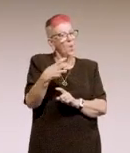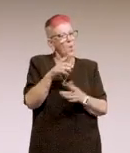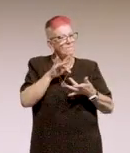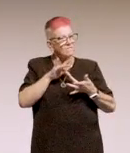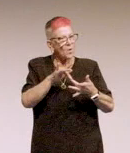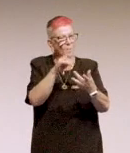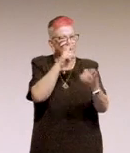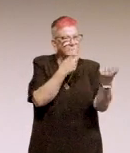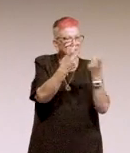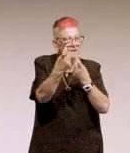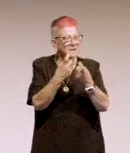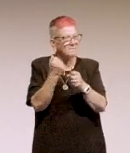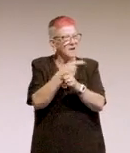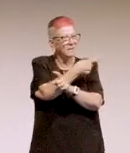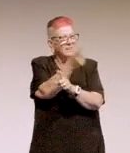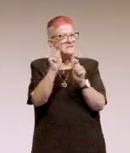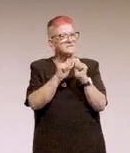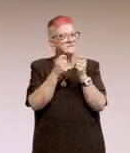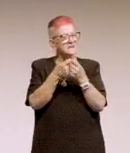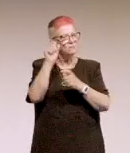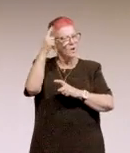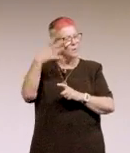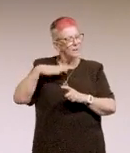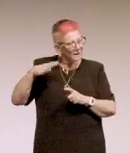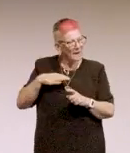make sure the teams realise that it's the way we all should be working.